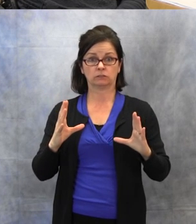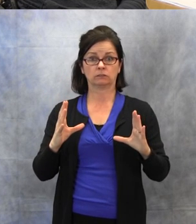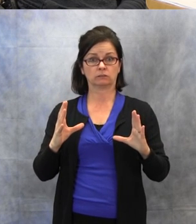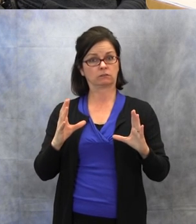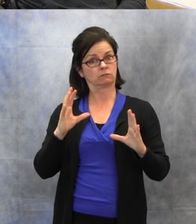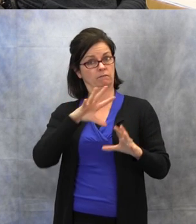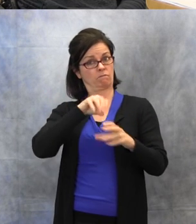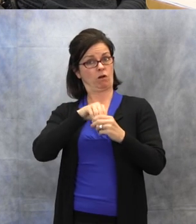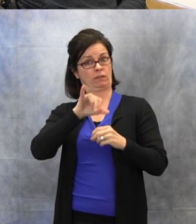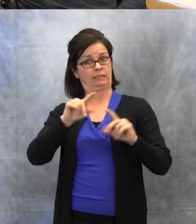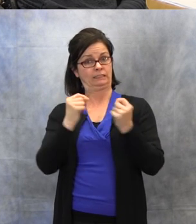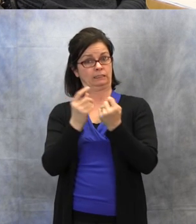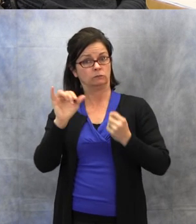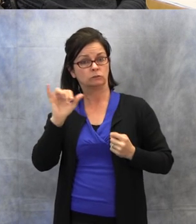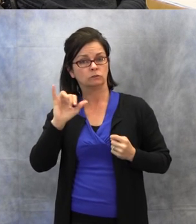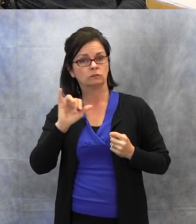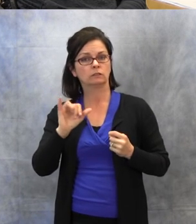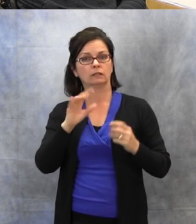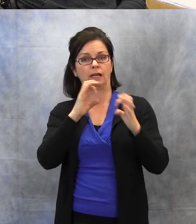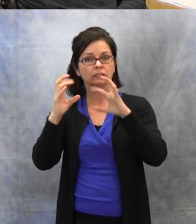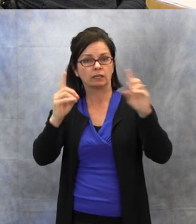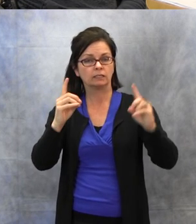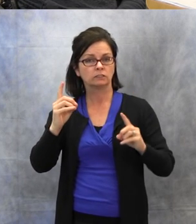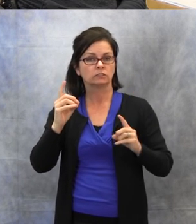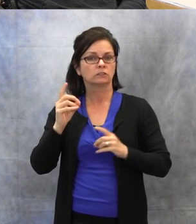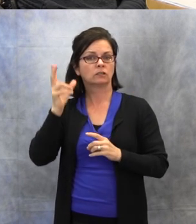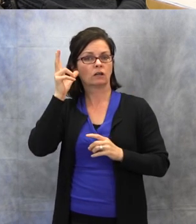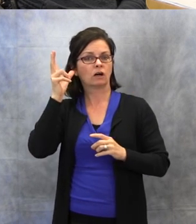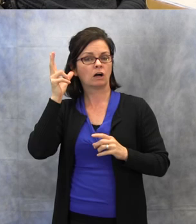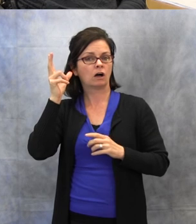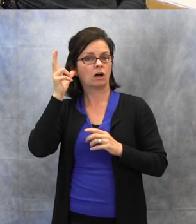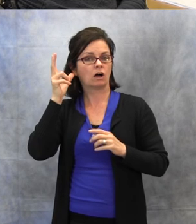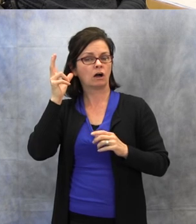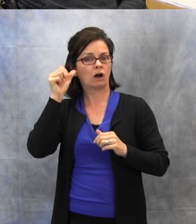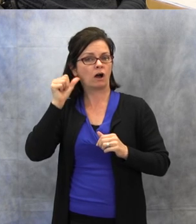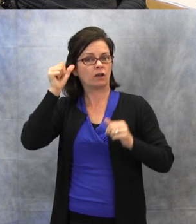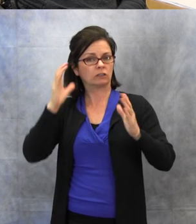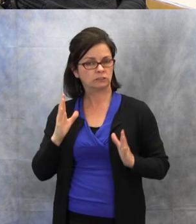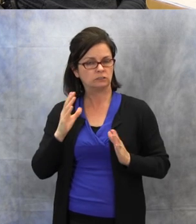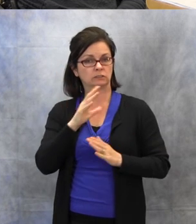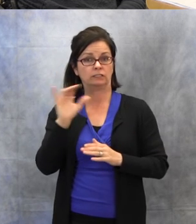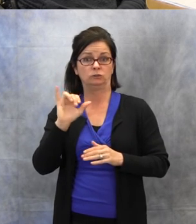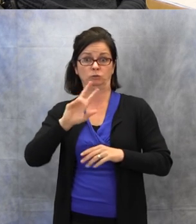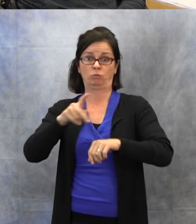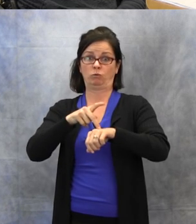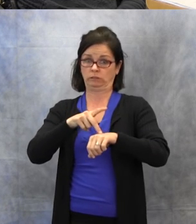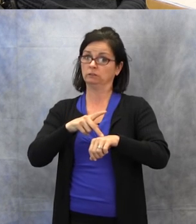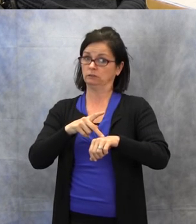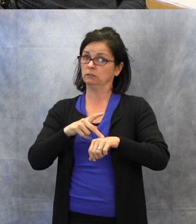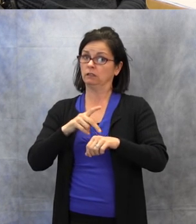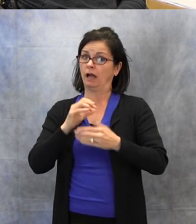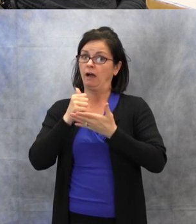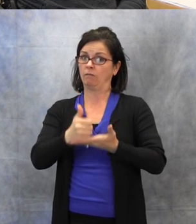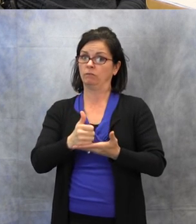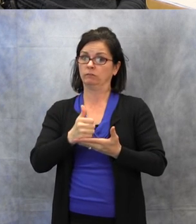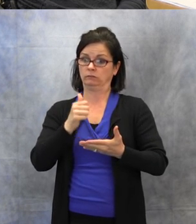educational audiologist, and then also the principal is a very helpful person on that team.